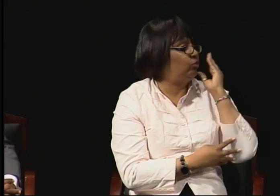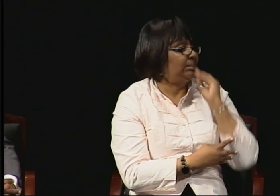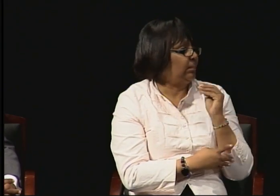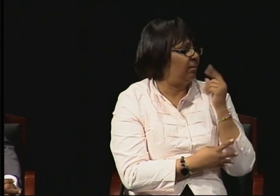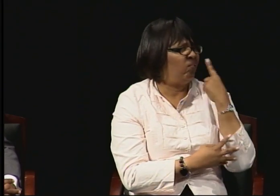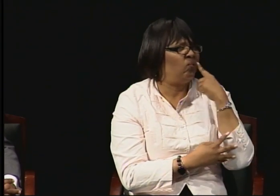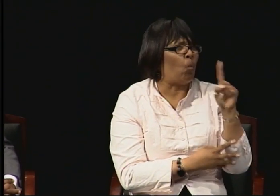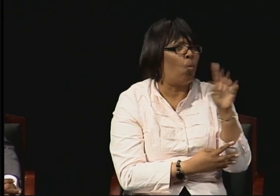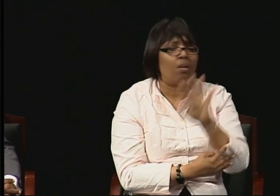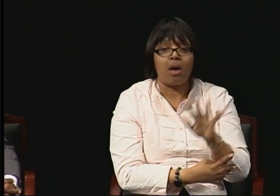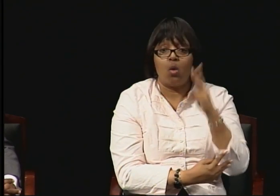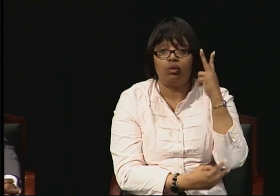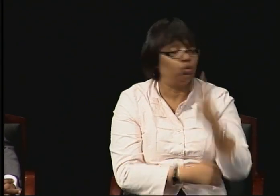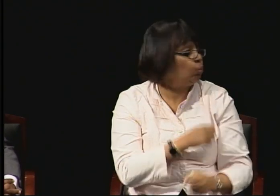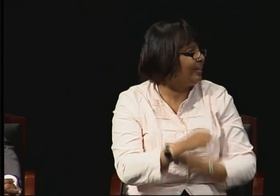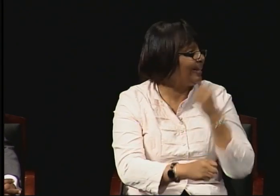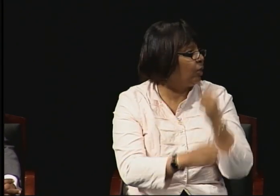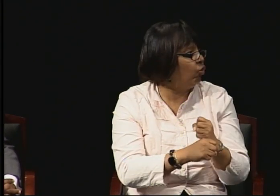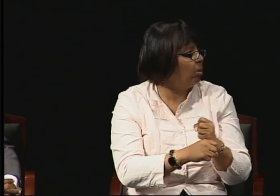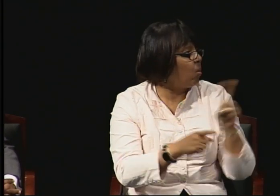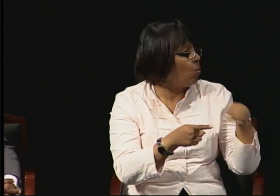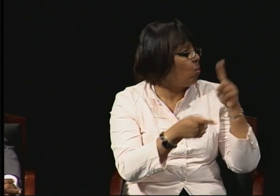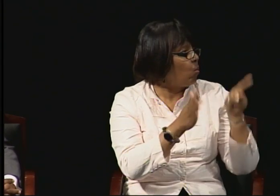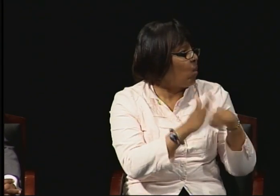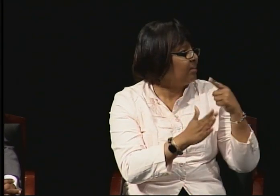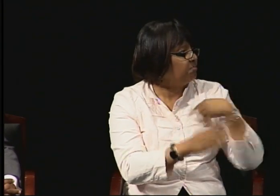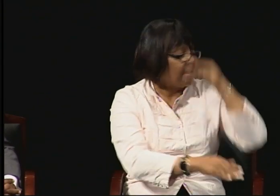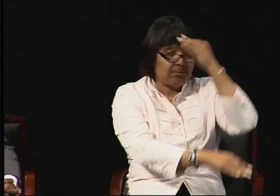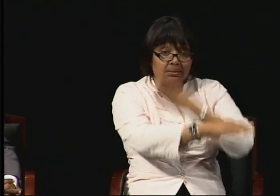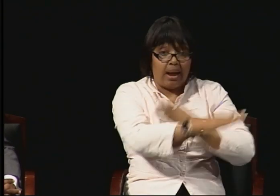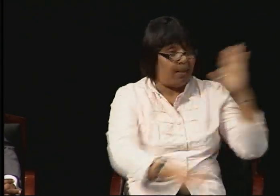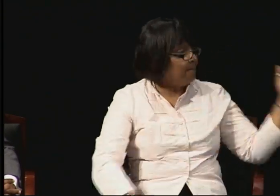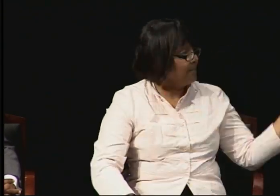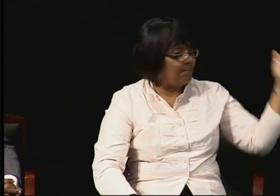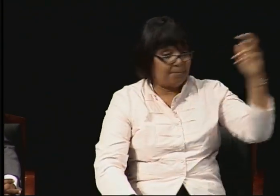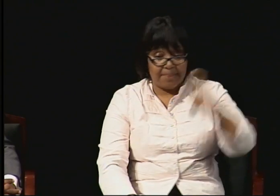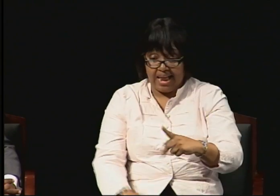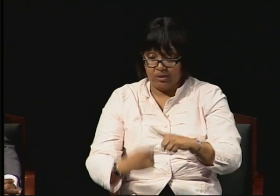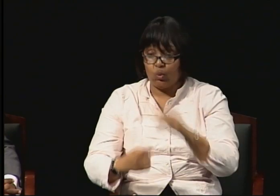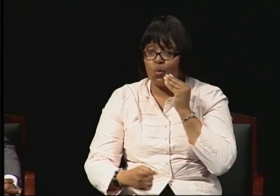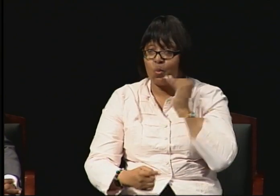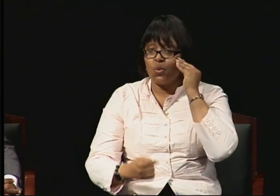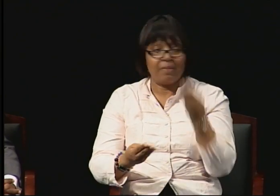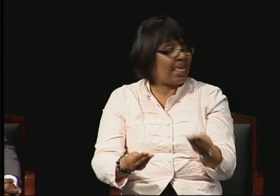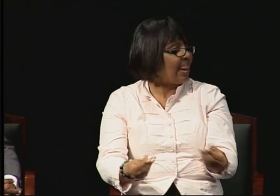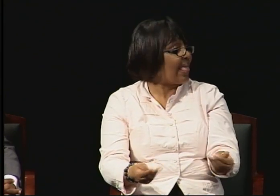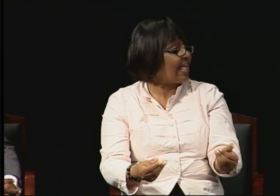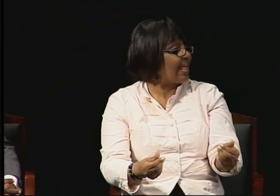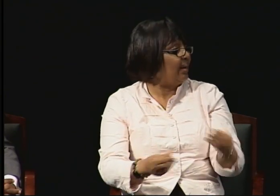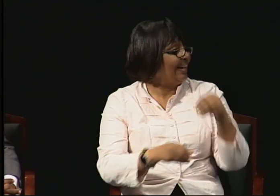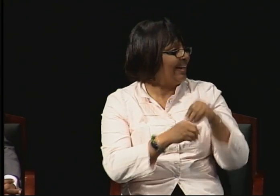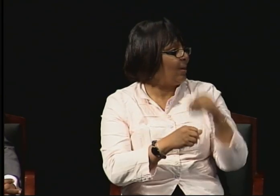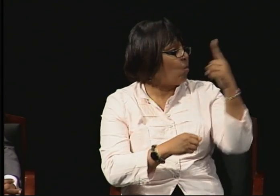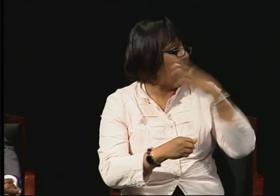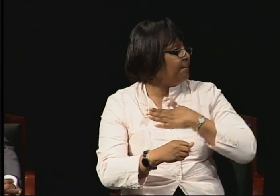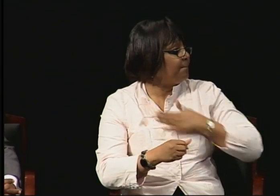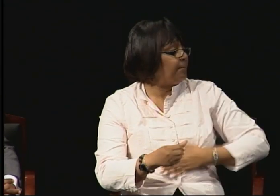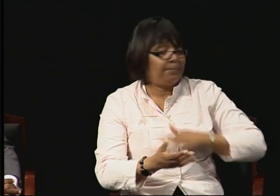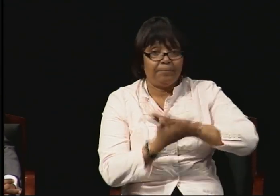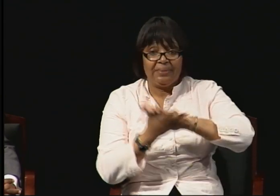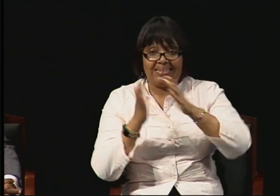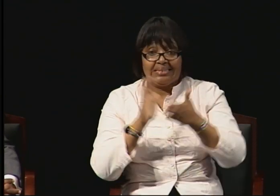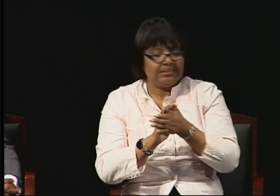I was able to refocus myself to my studies.